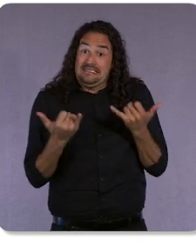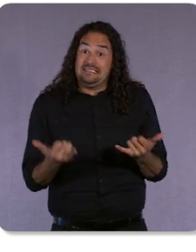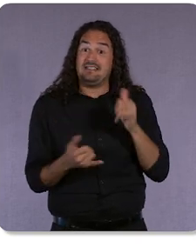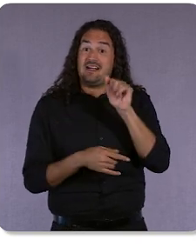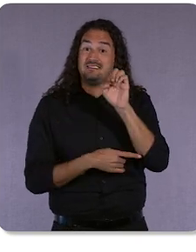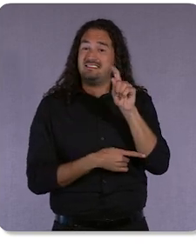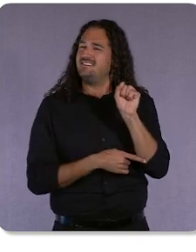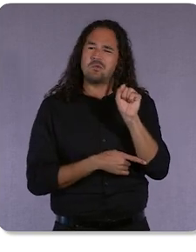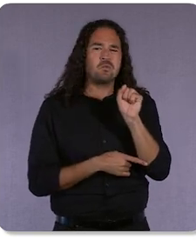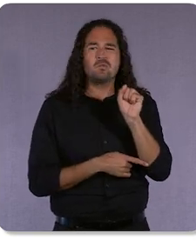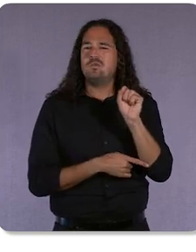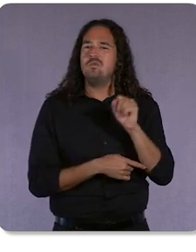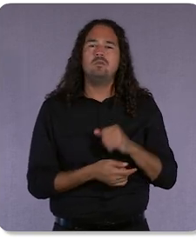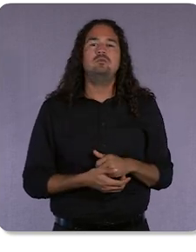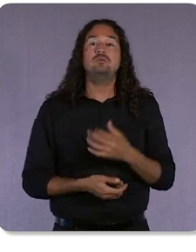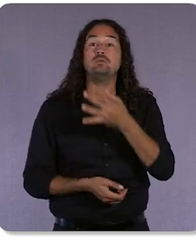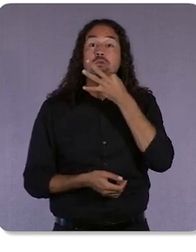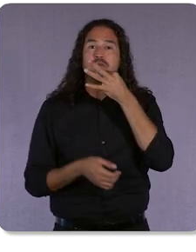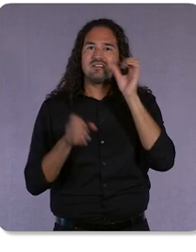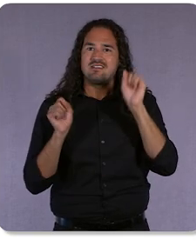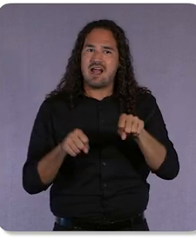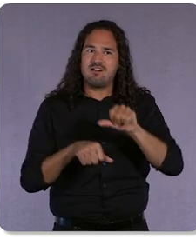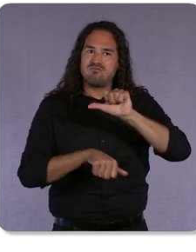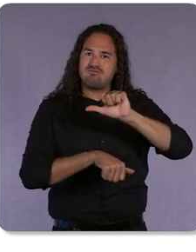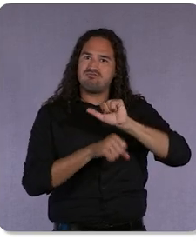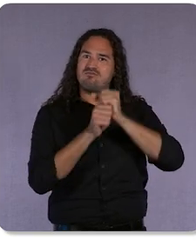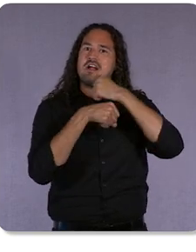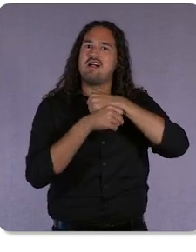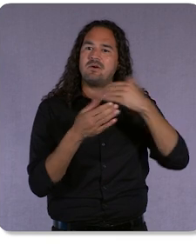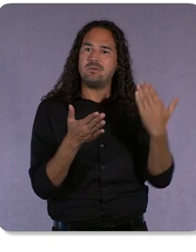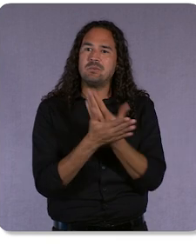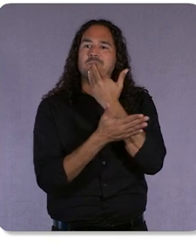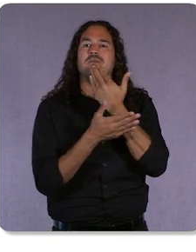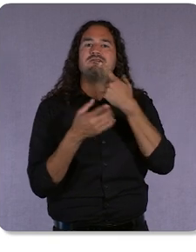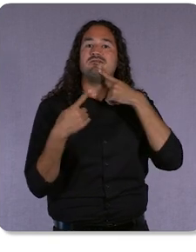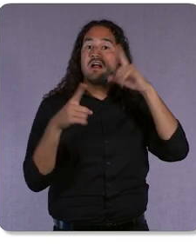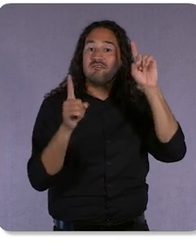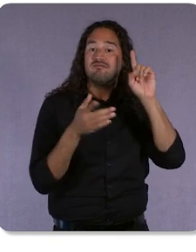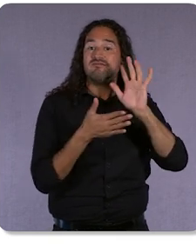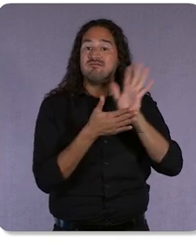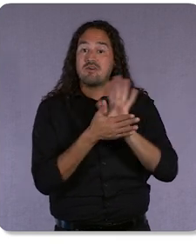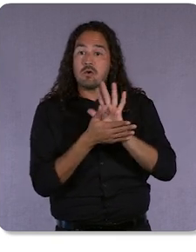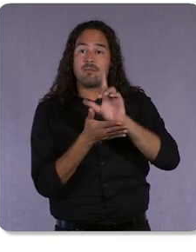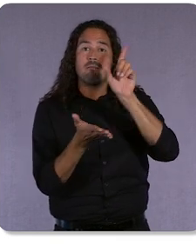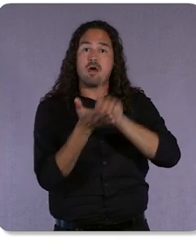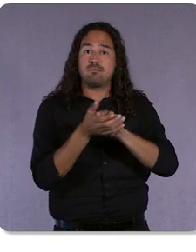Soon, you’ll be able to create an effective video ad and publish it to YouTube in as little as 60